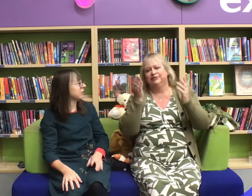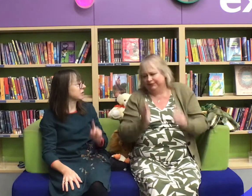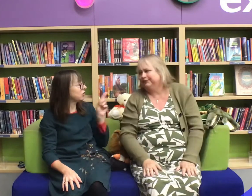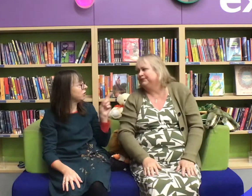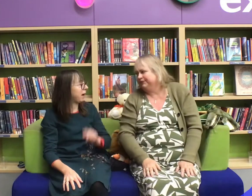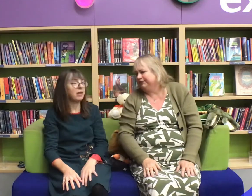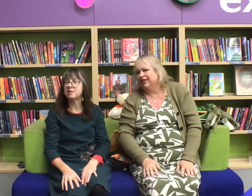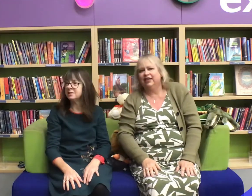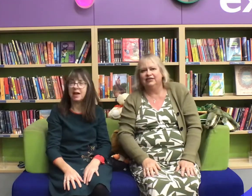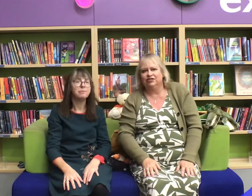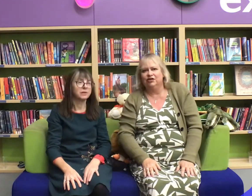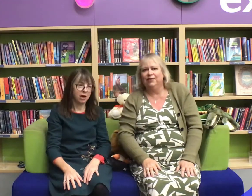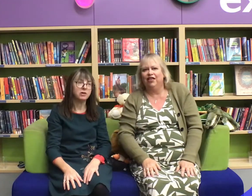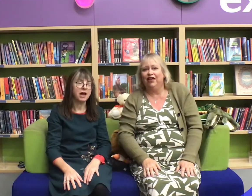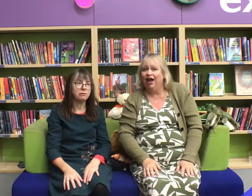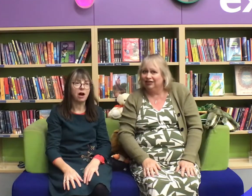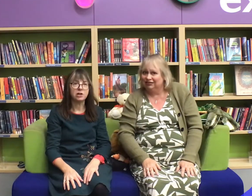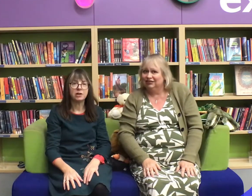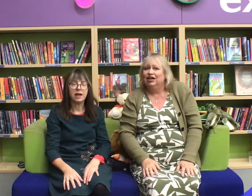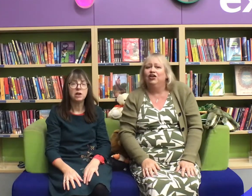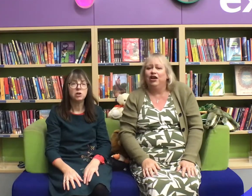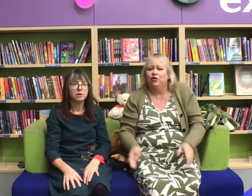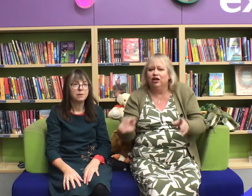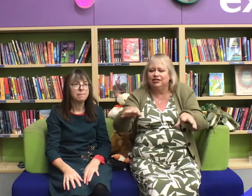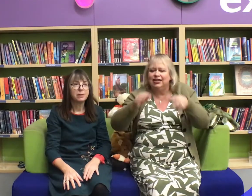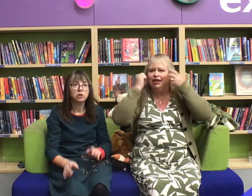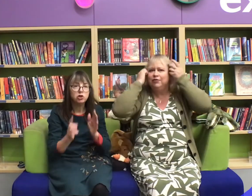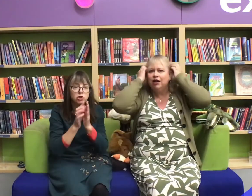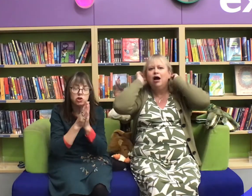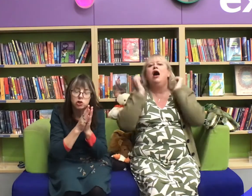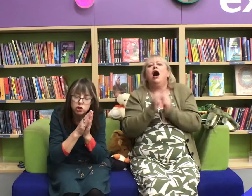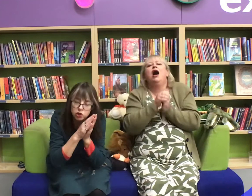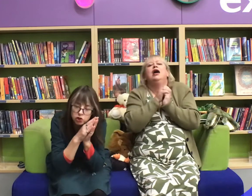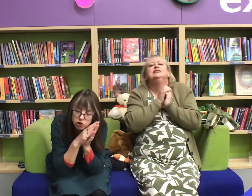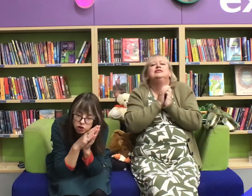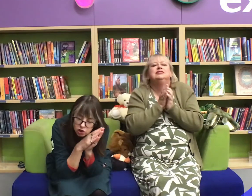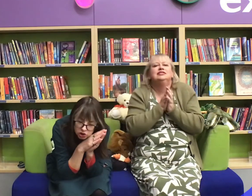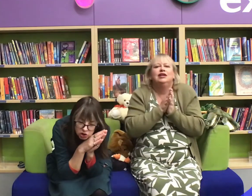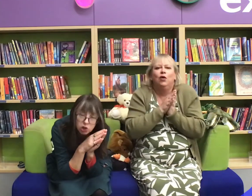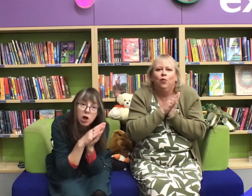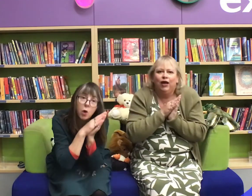Now are you all going to sleep? Ah, shush!